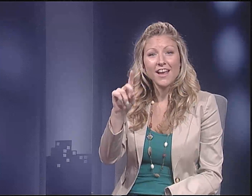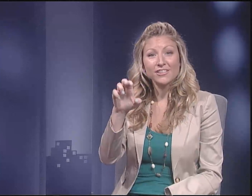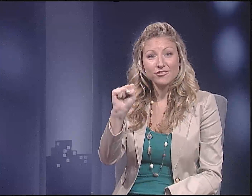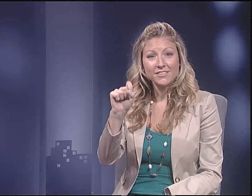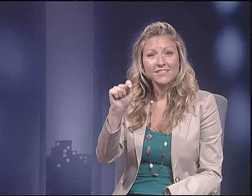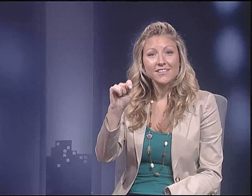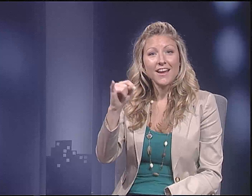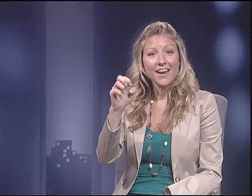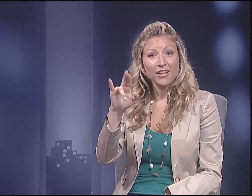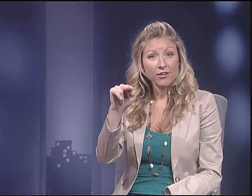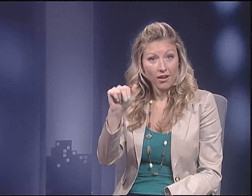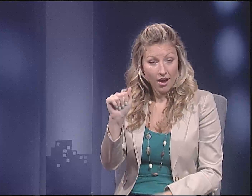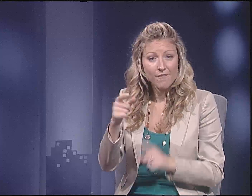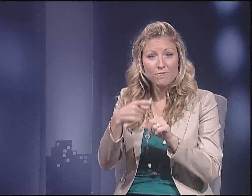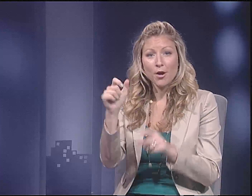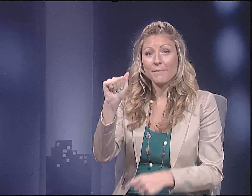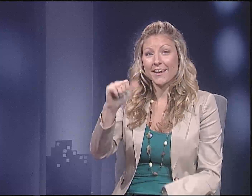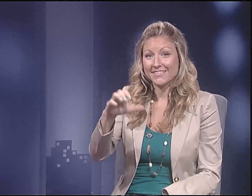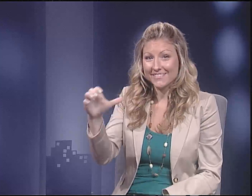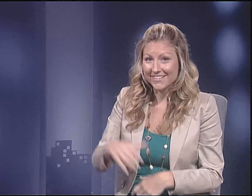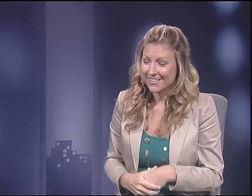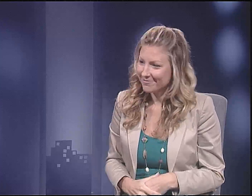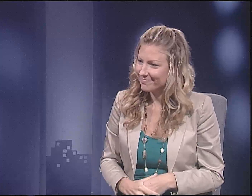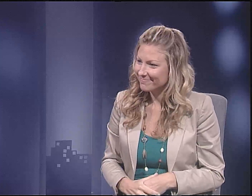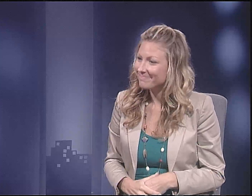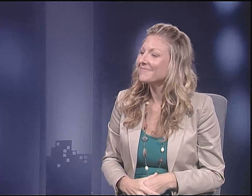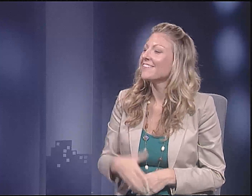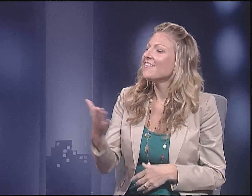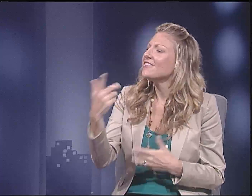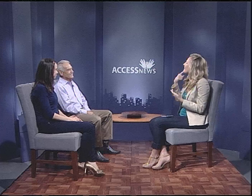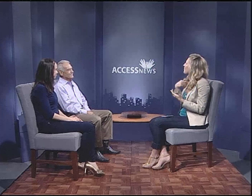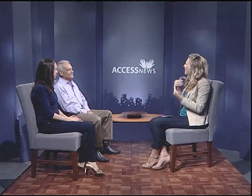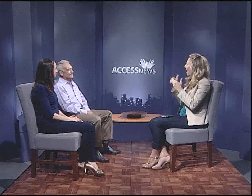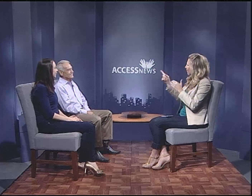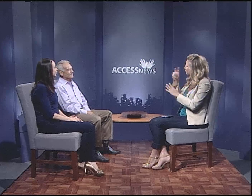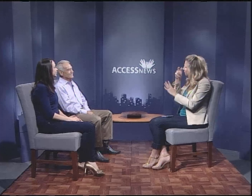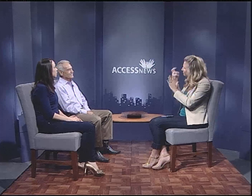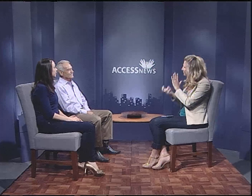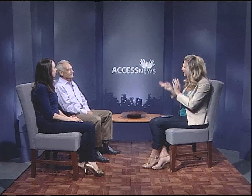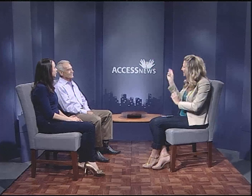Thank you Ilan, we're here talking with Professor of History, Andres Tijerina from ACC.